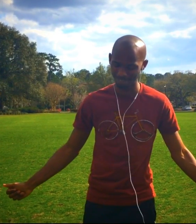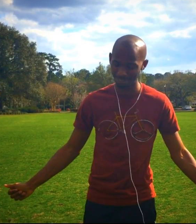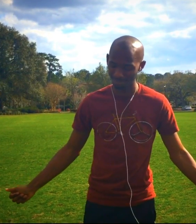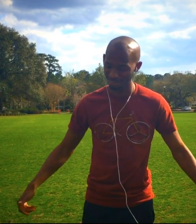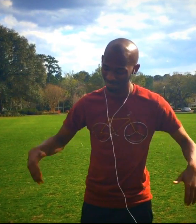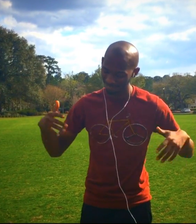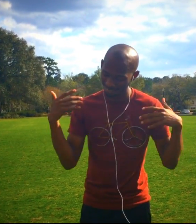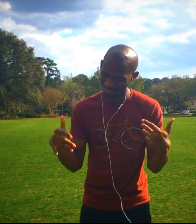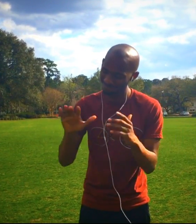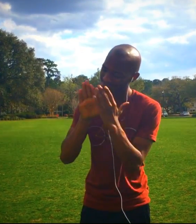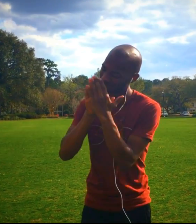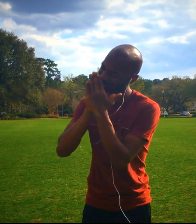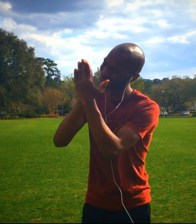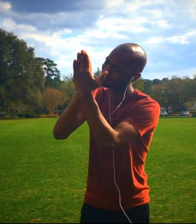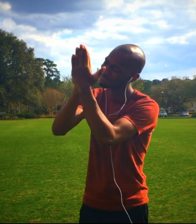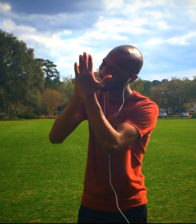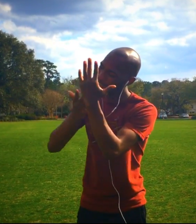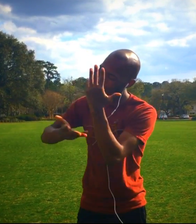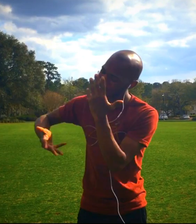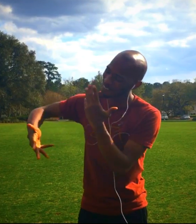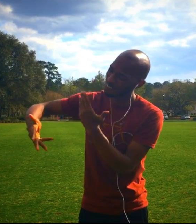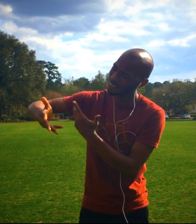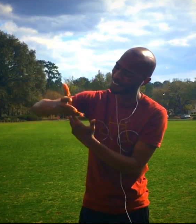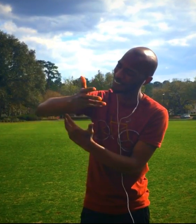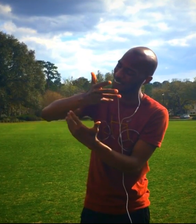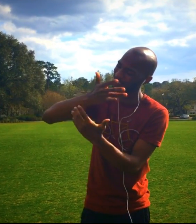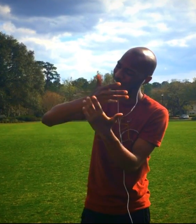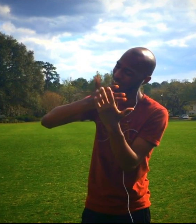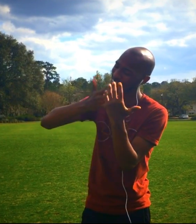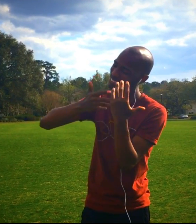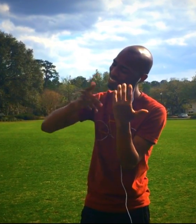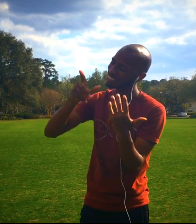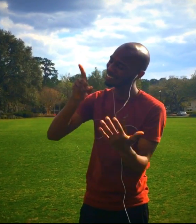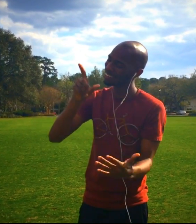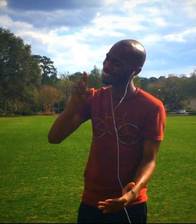Your presence, Lord.